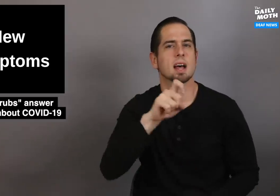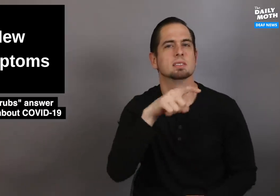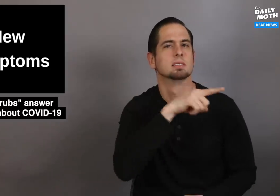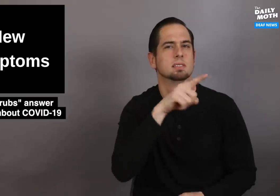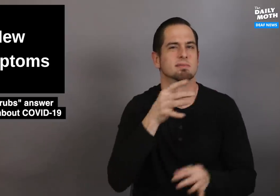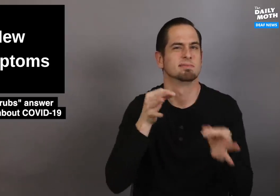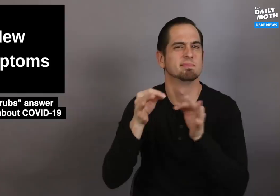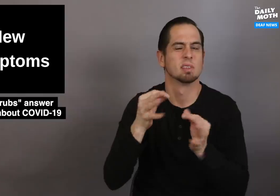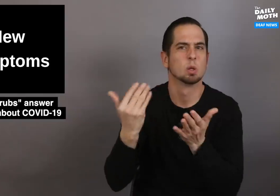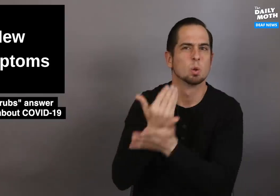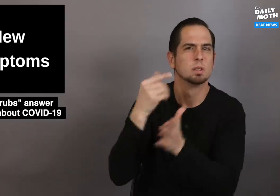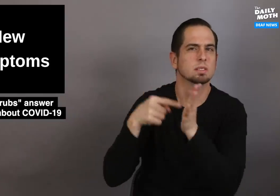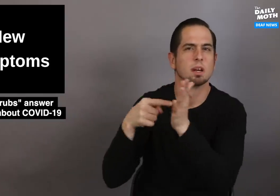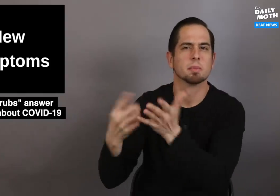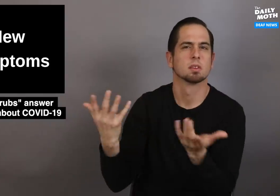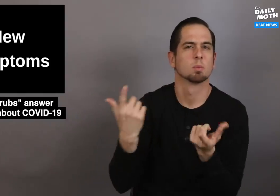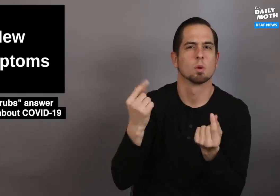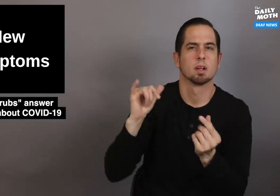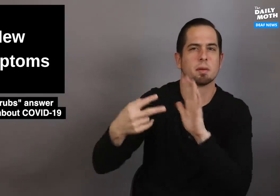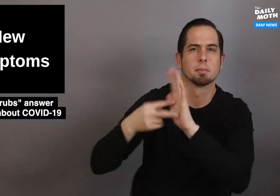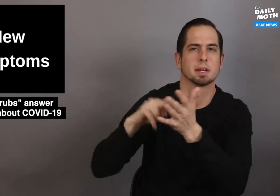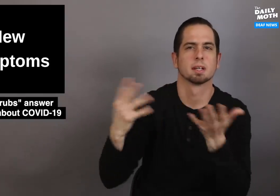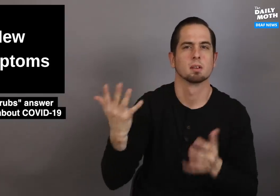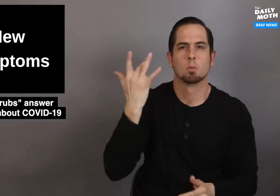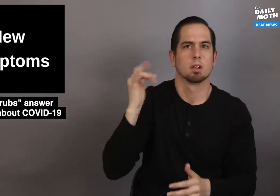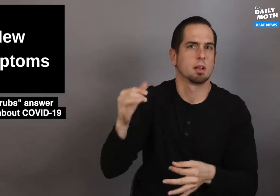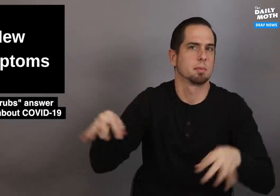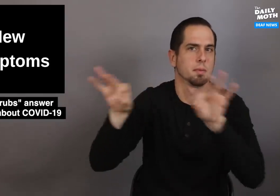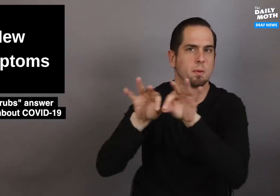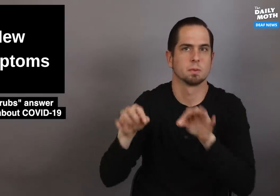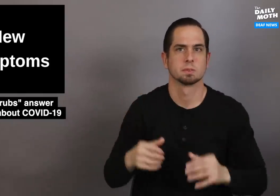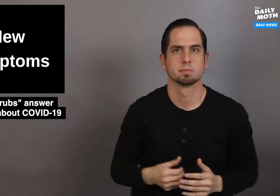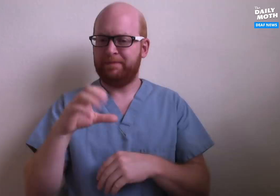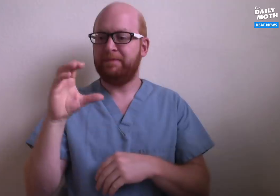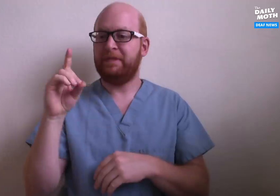I asked them to describe what they mean and why it is important.